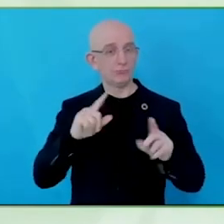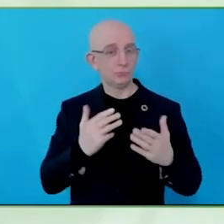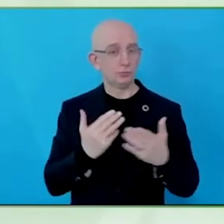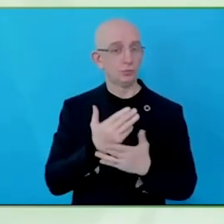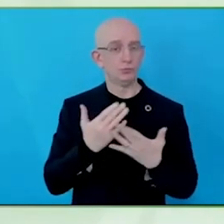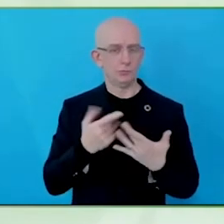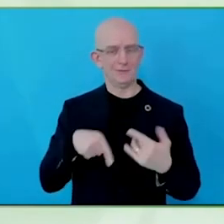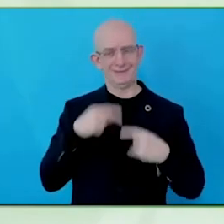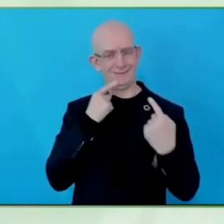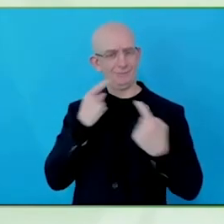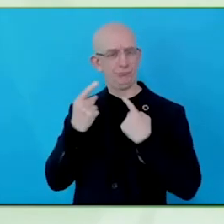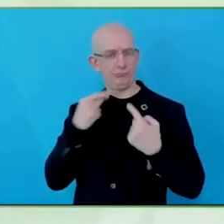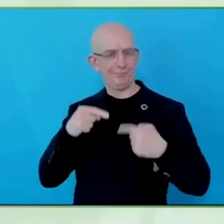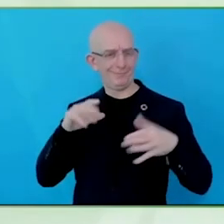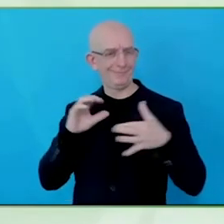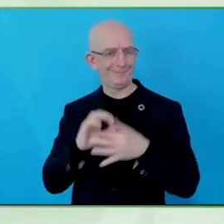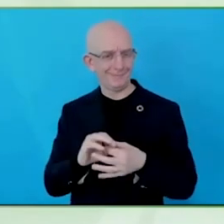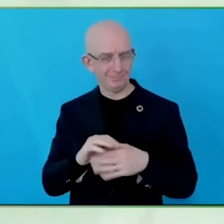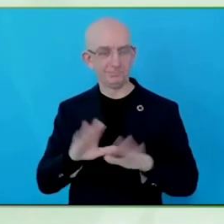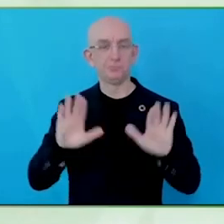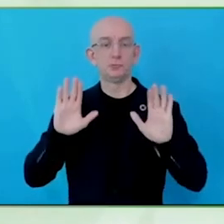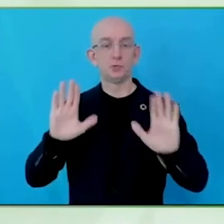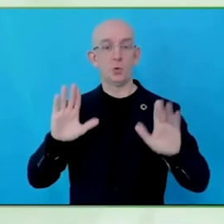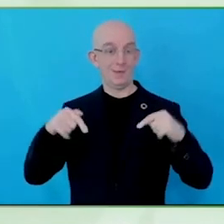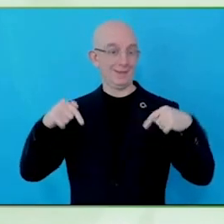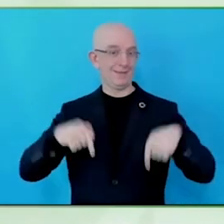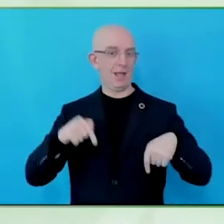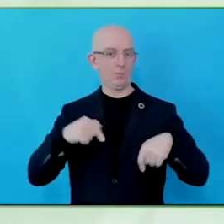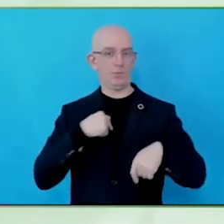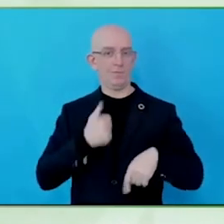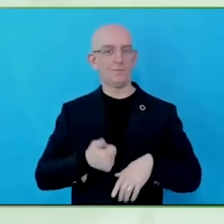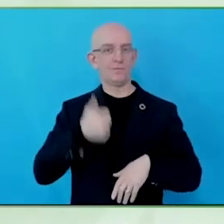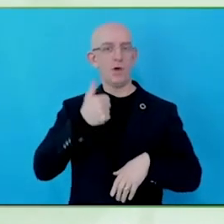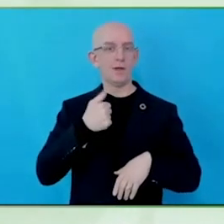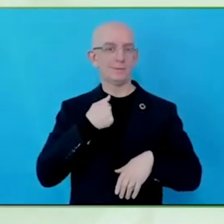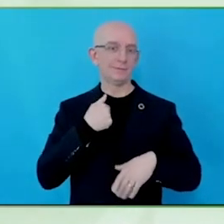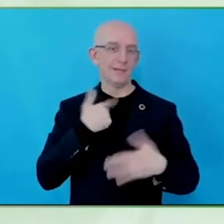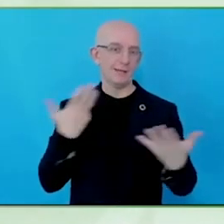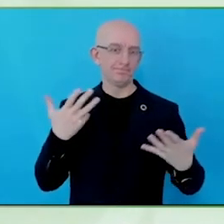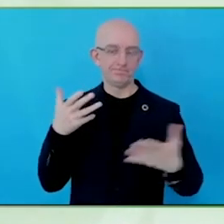life so hard for us? Why is the real world and the digital world so difficult?